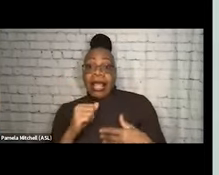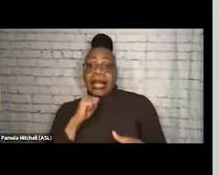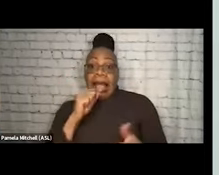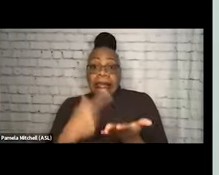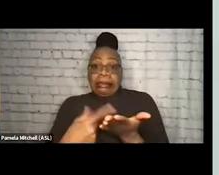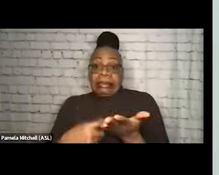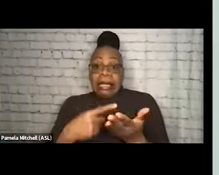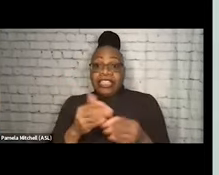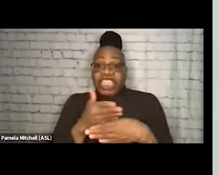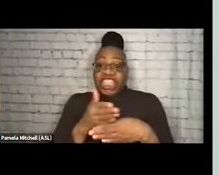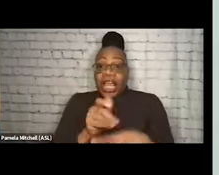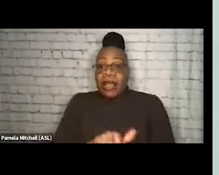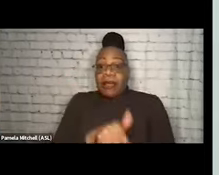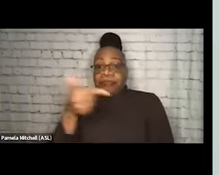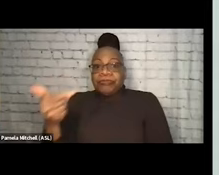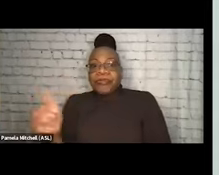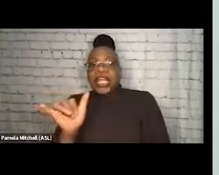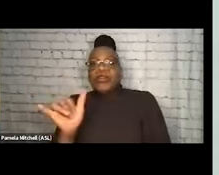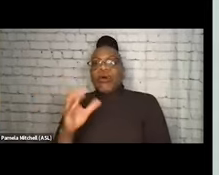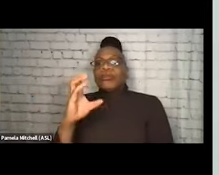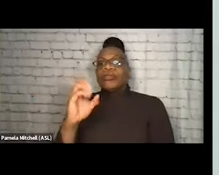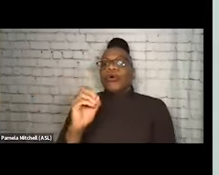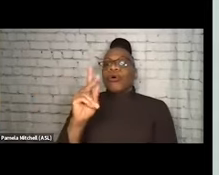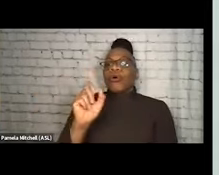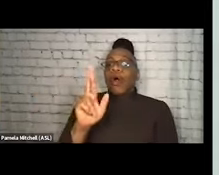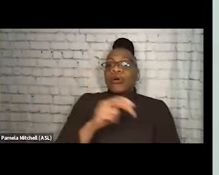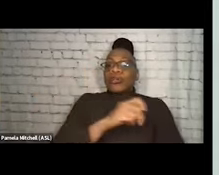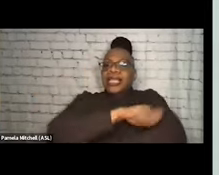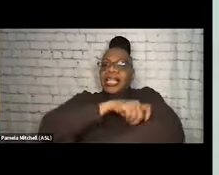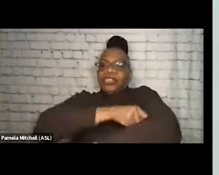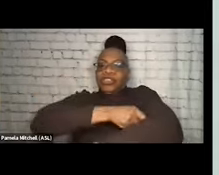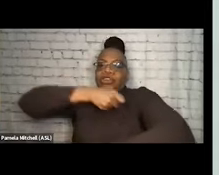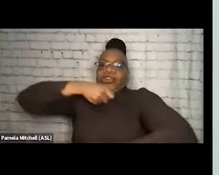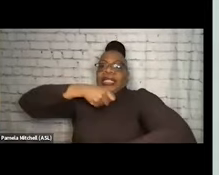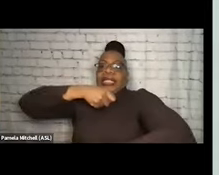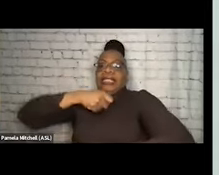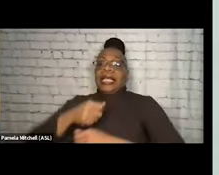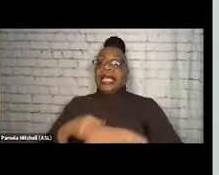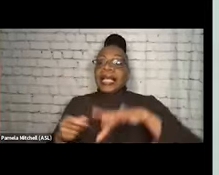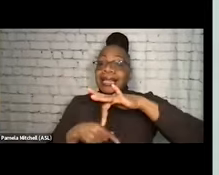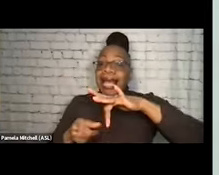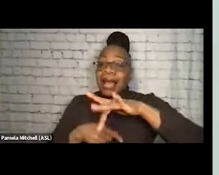We offer things like cookers and tourniquets, because in the absence of the right tool, something will be found. That something could be